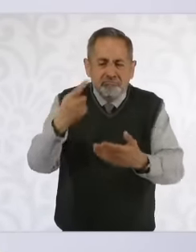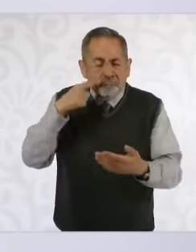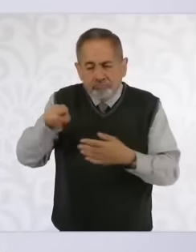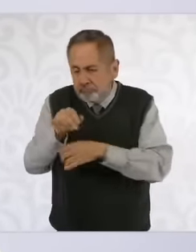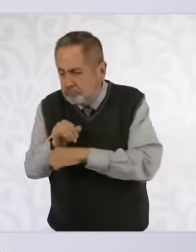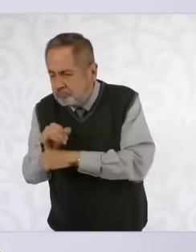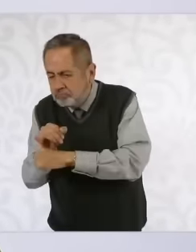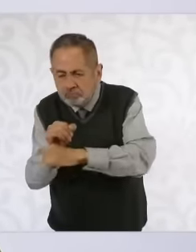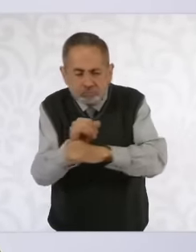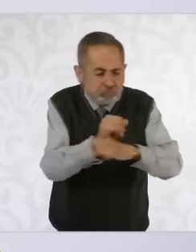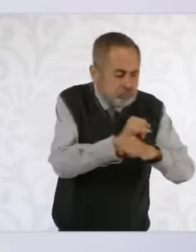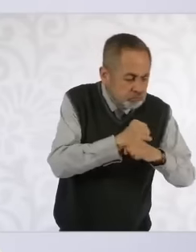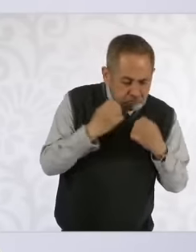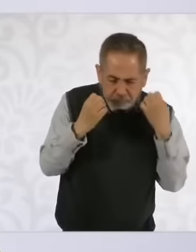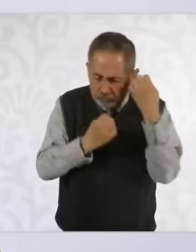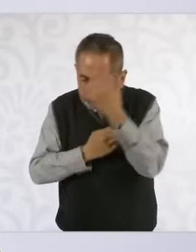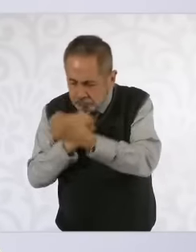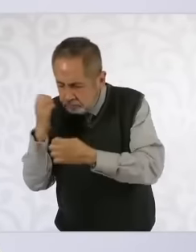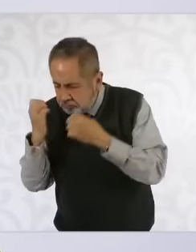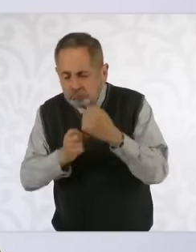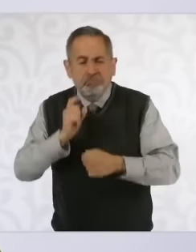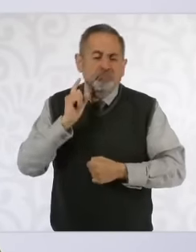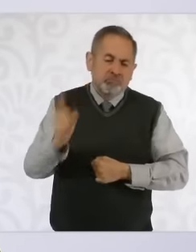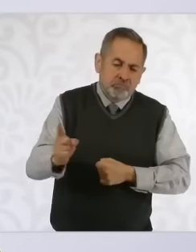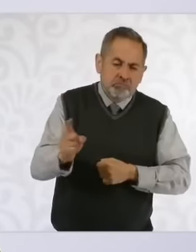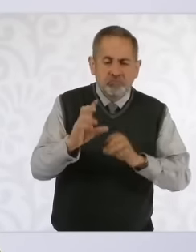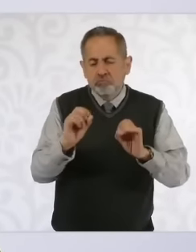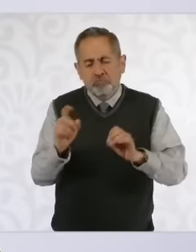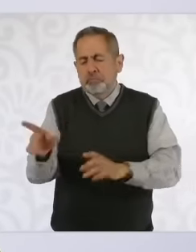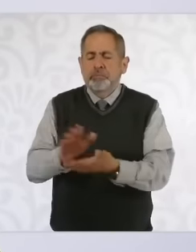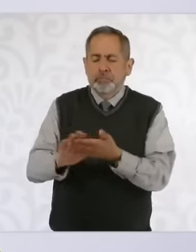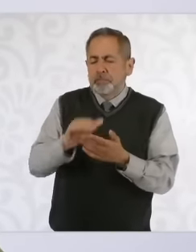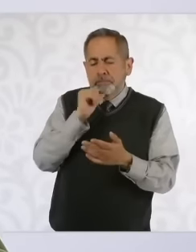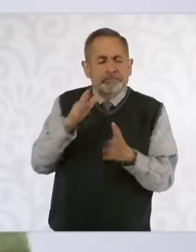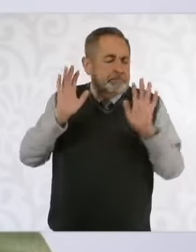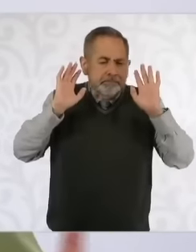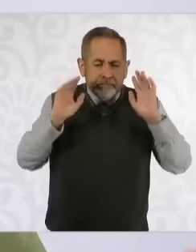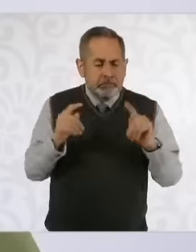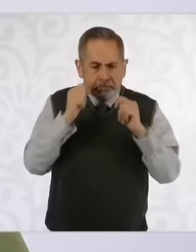they can carry out the corresponding expert reports. And in the same way,